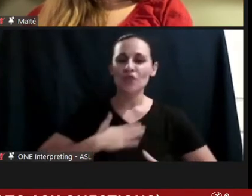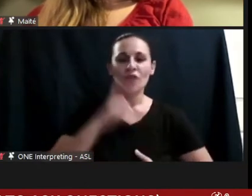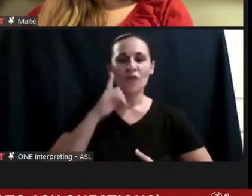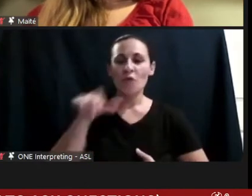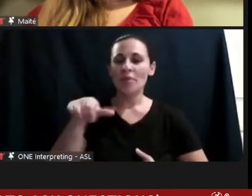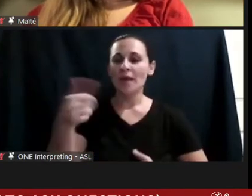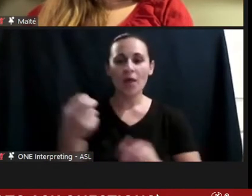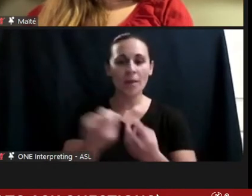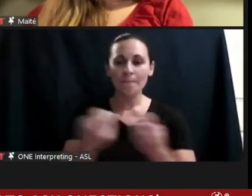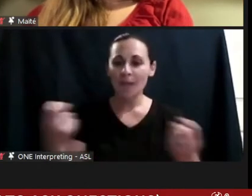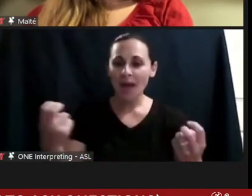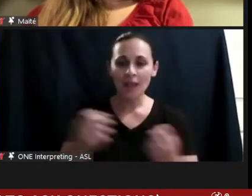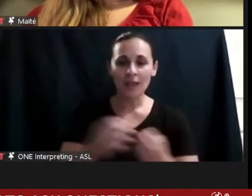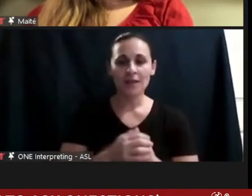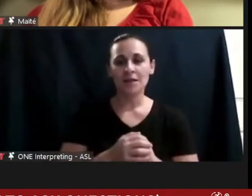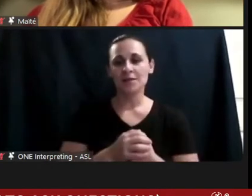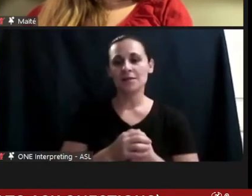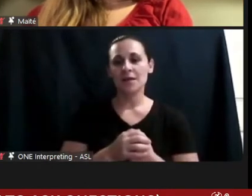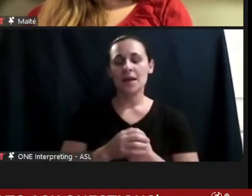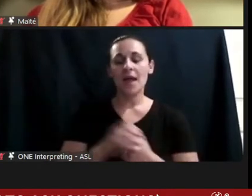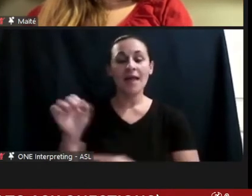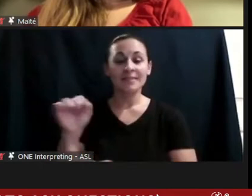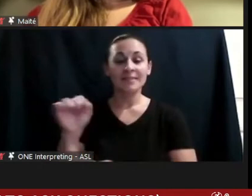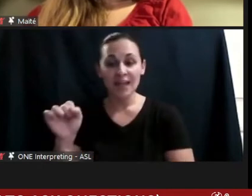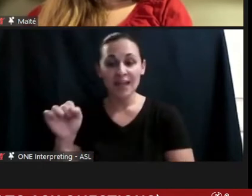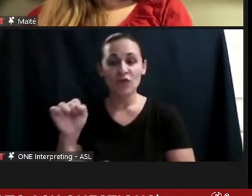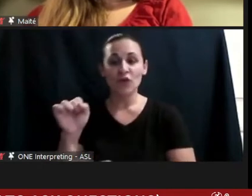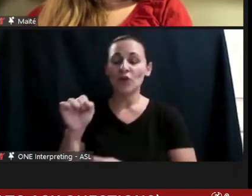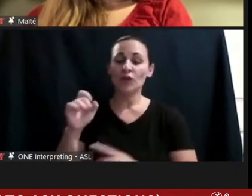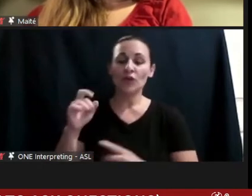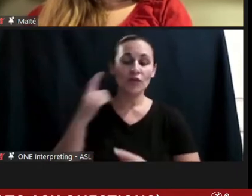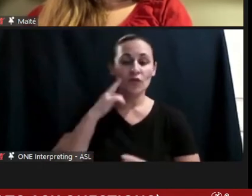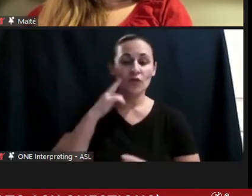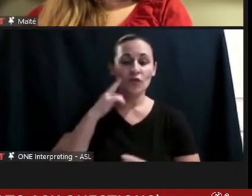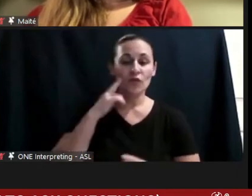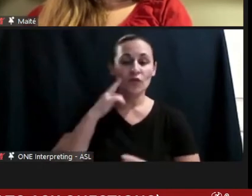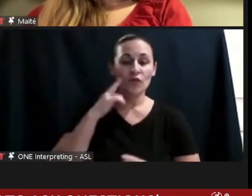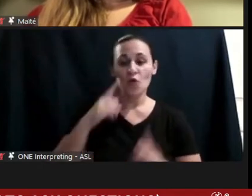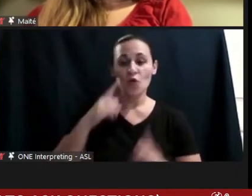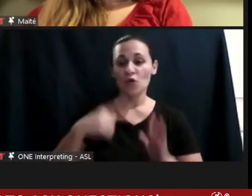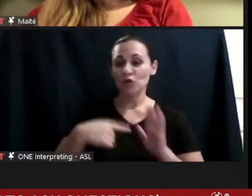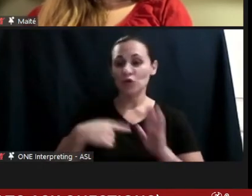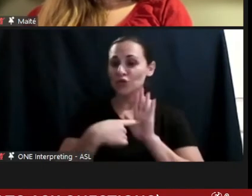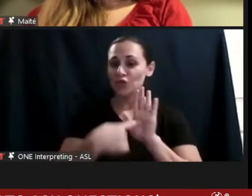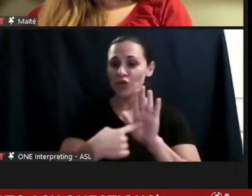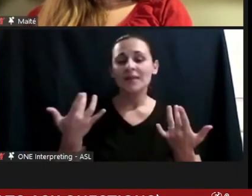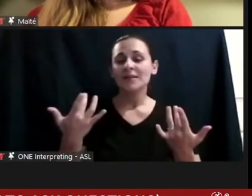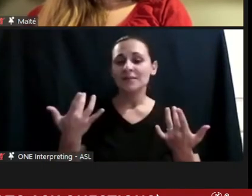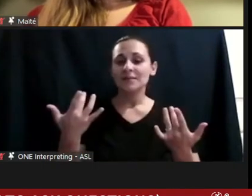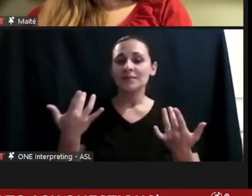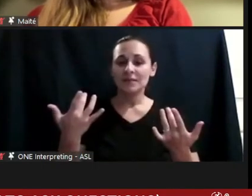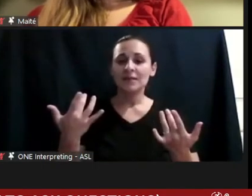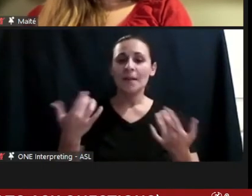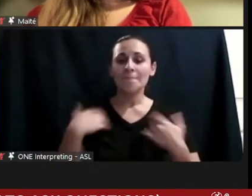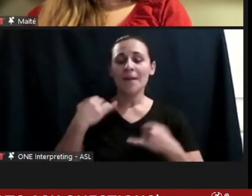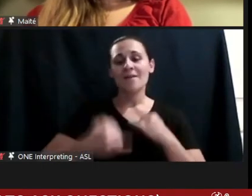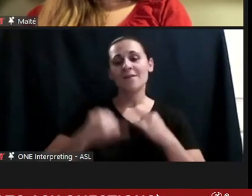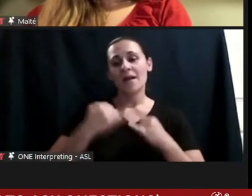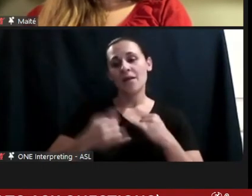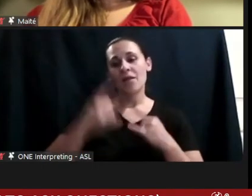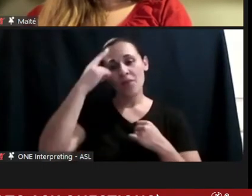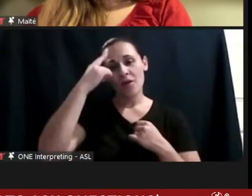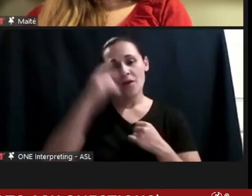in for Stanford for highlighting this and making it happen, and my final note is I've heard all